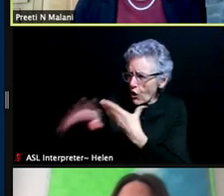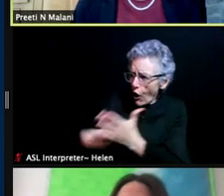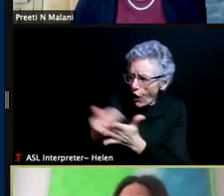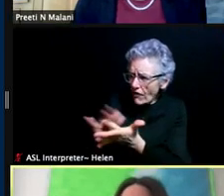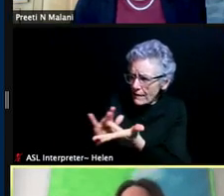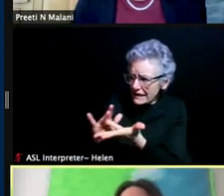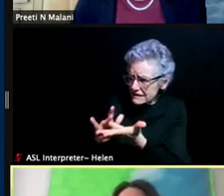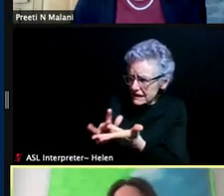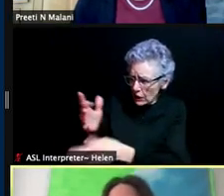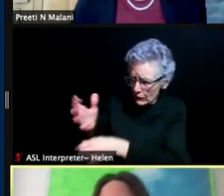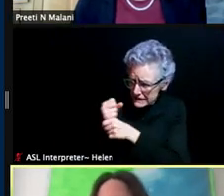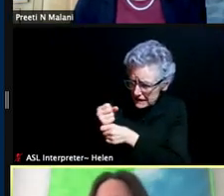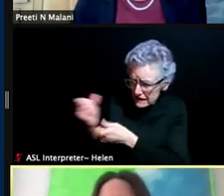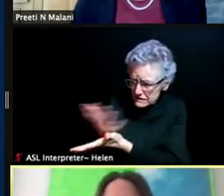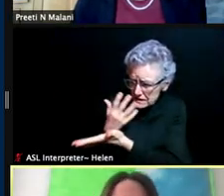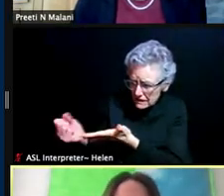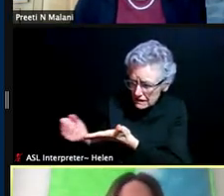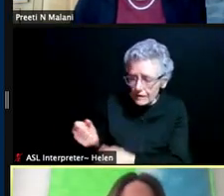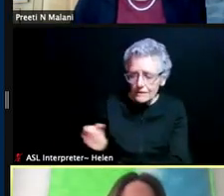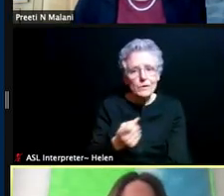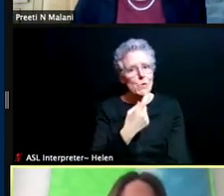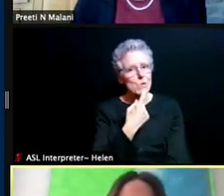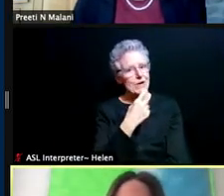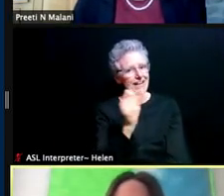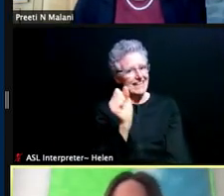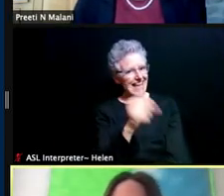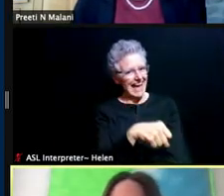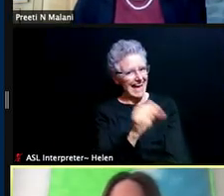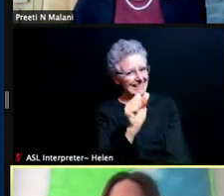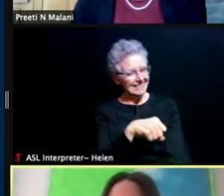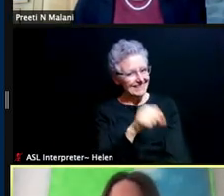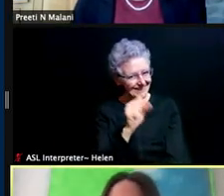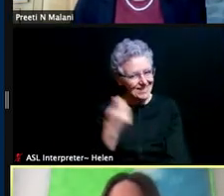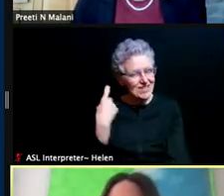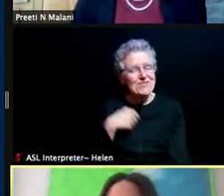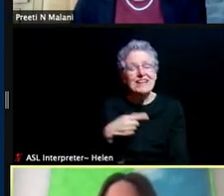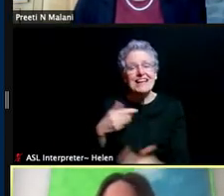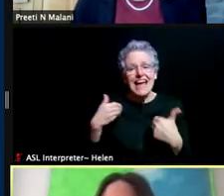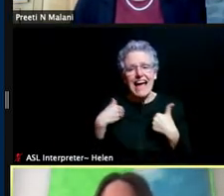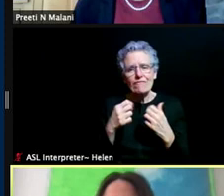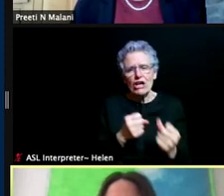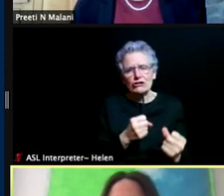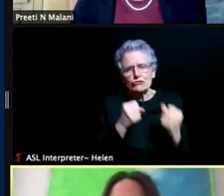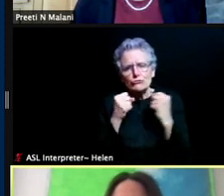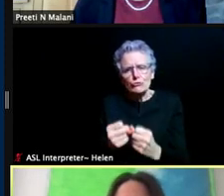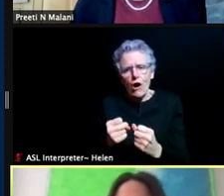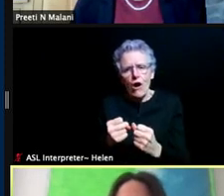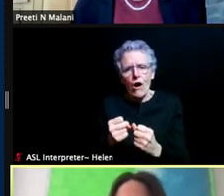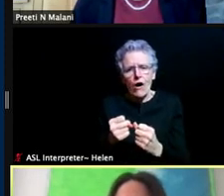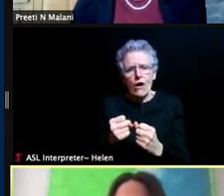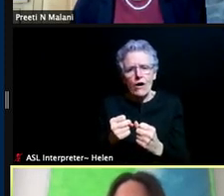Yeah, we are. We have a pretty strong, at this point, regional collaboration as well.